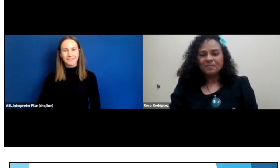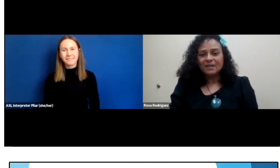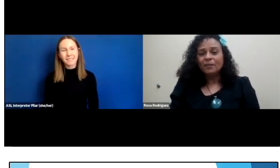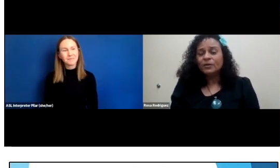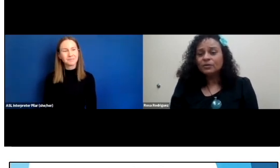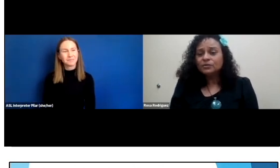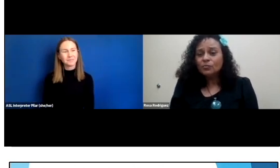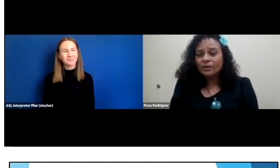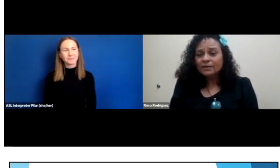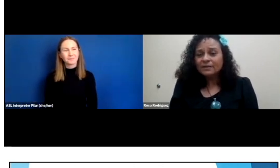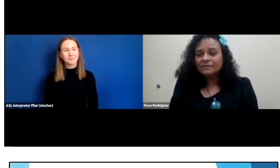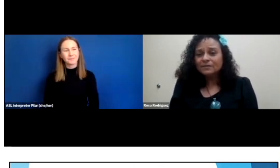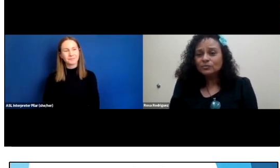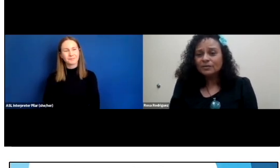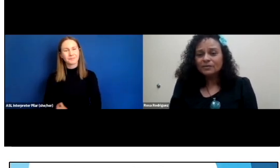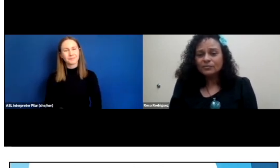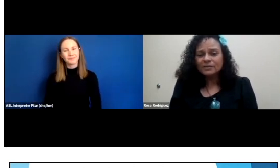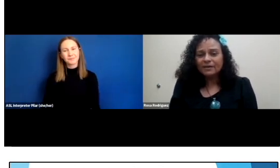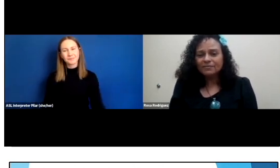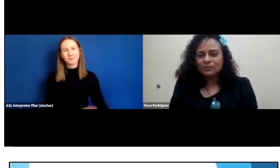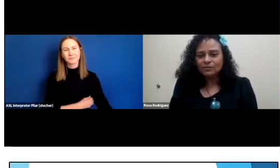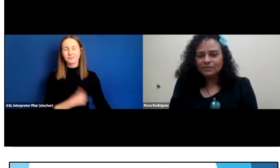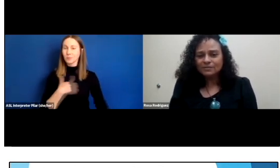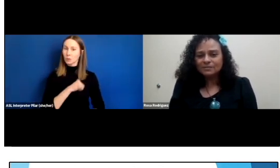And we also work individually with deaf adults.